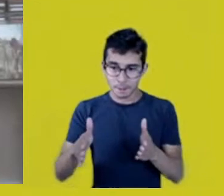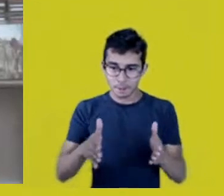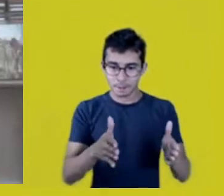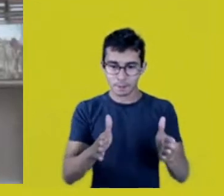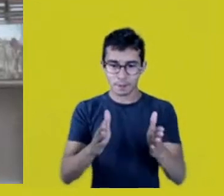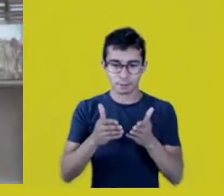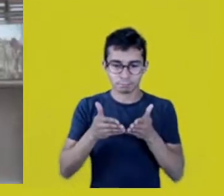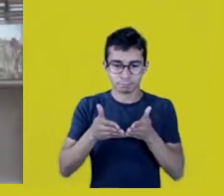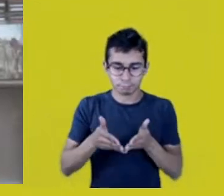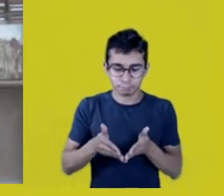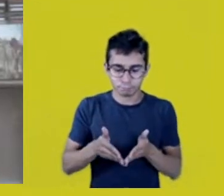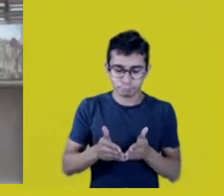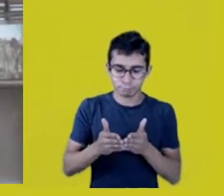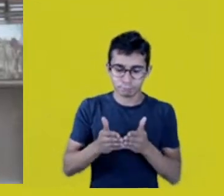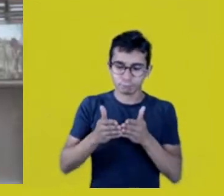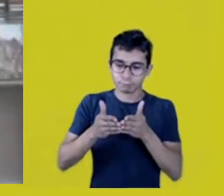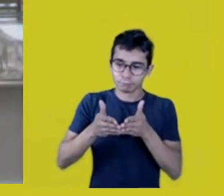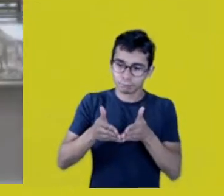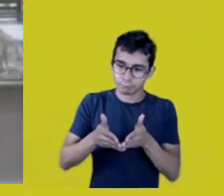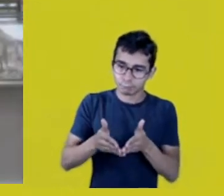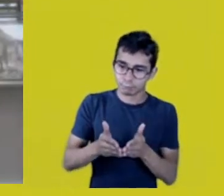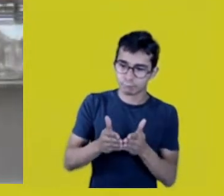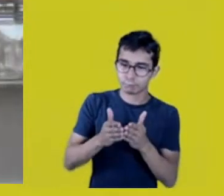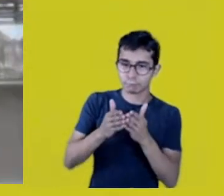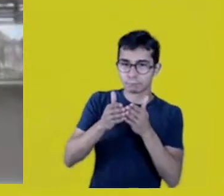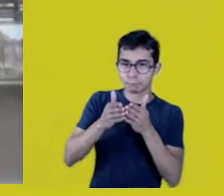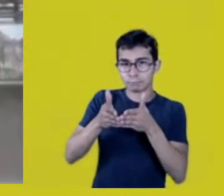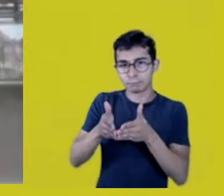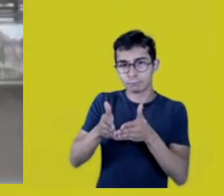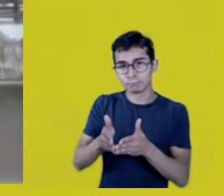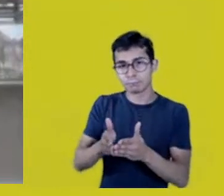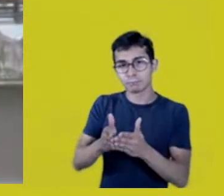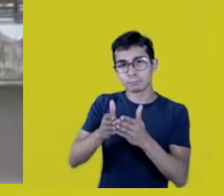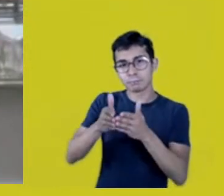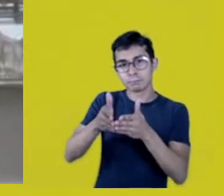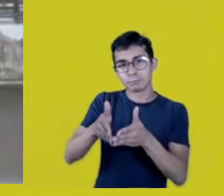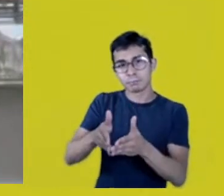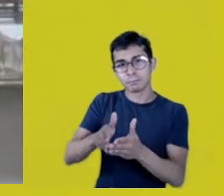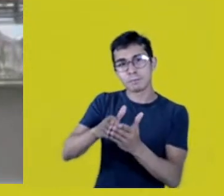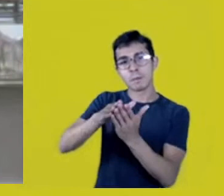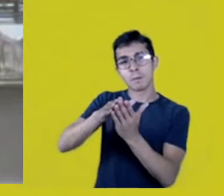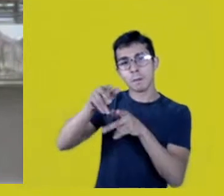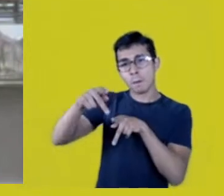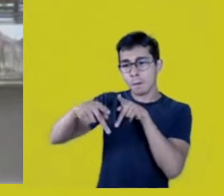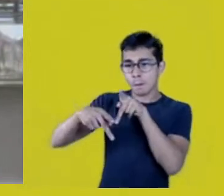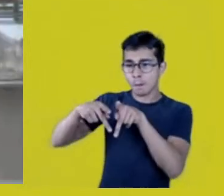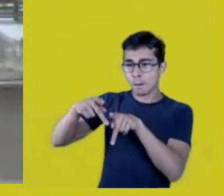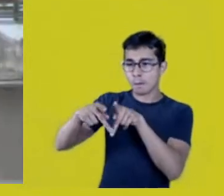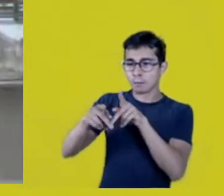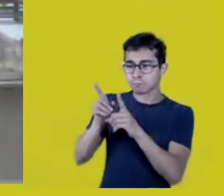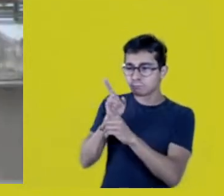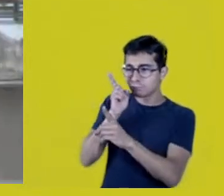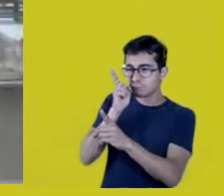That I found Mura in me That I found strength in me